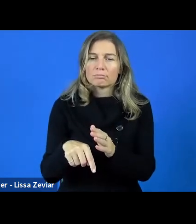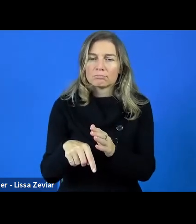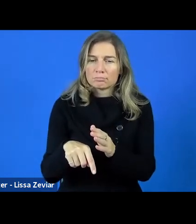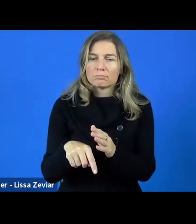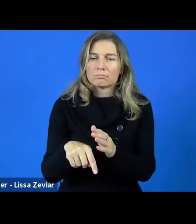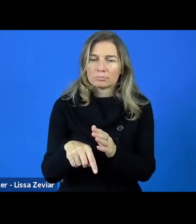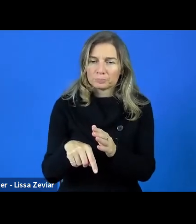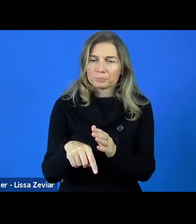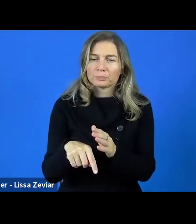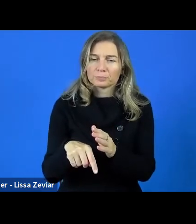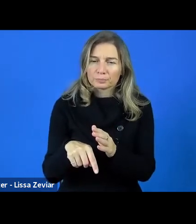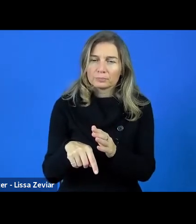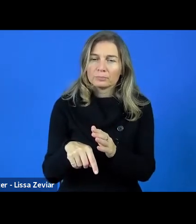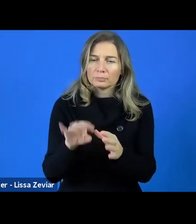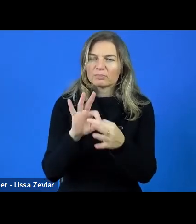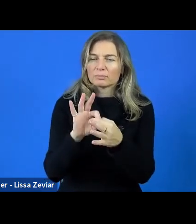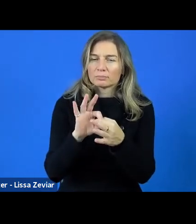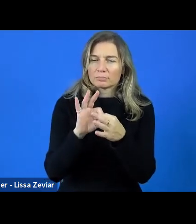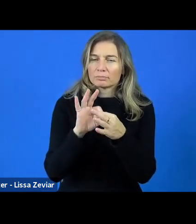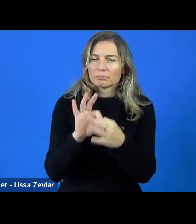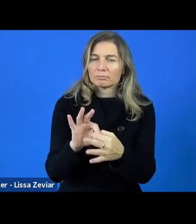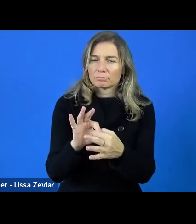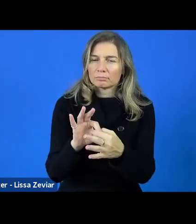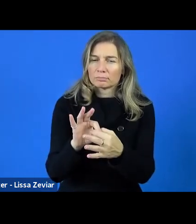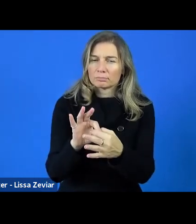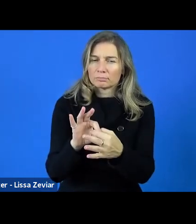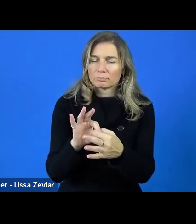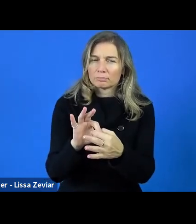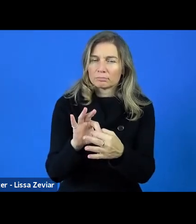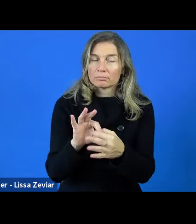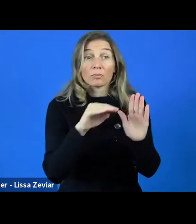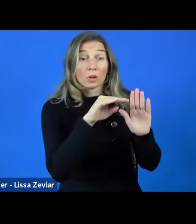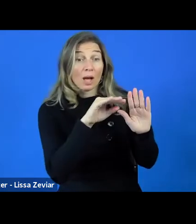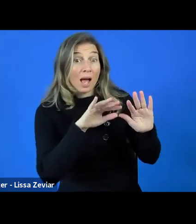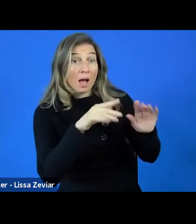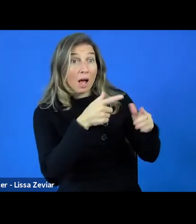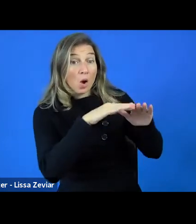And she will explain or show why it is so important